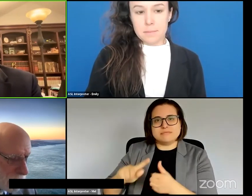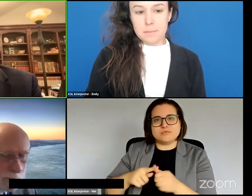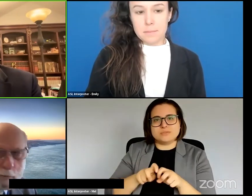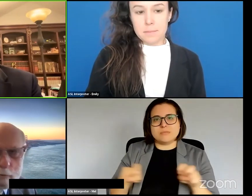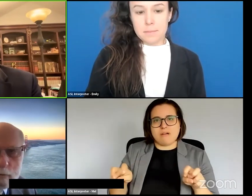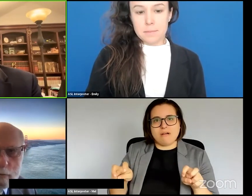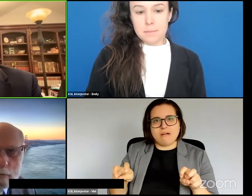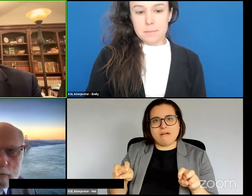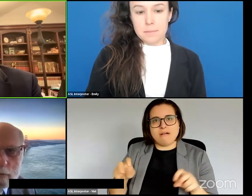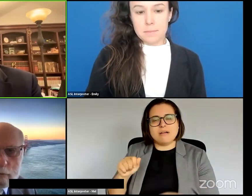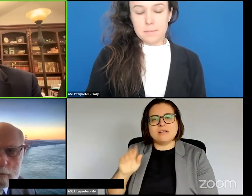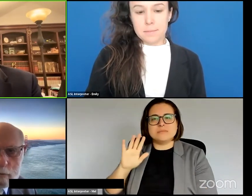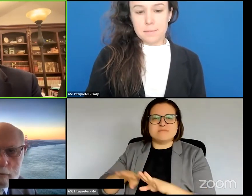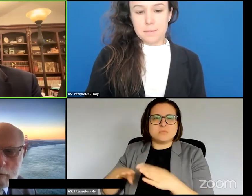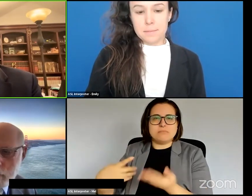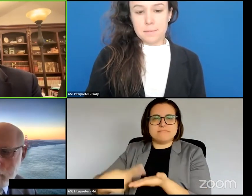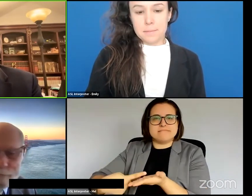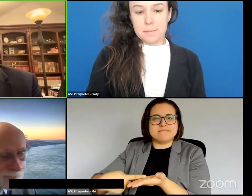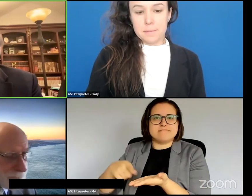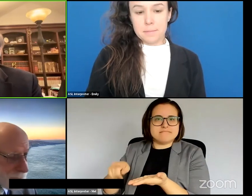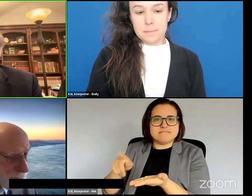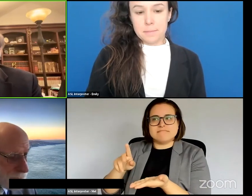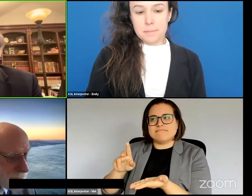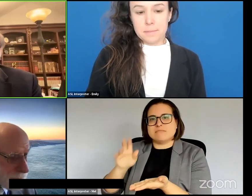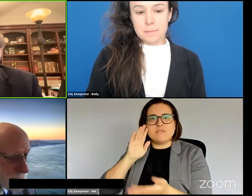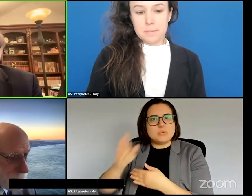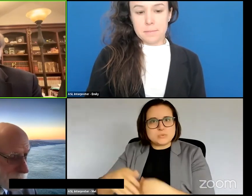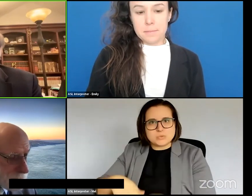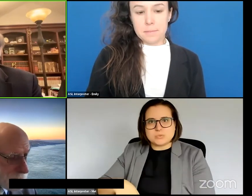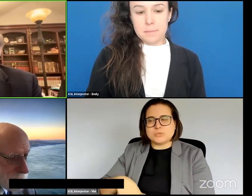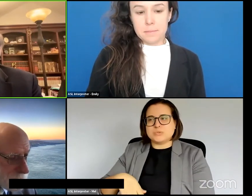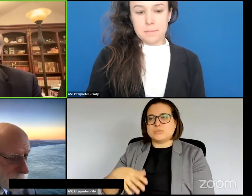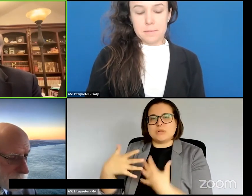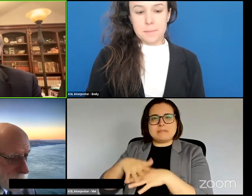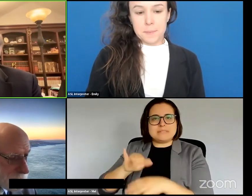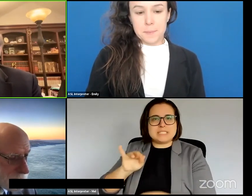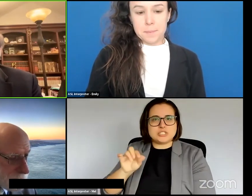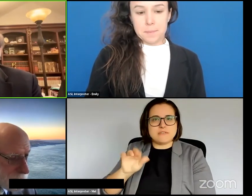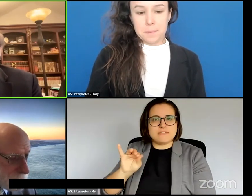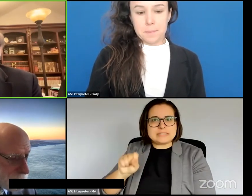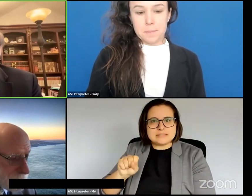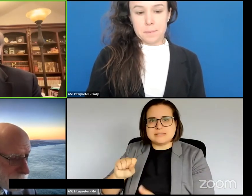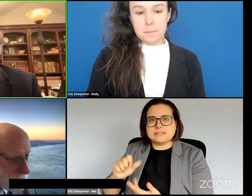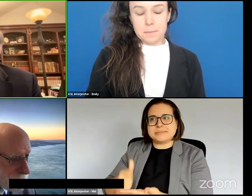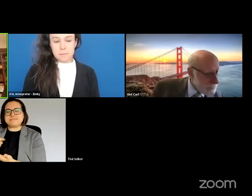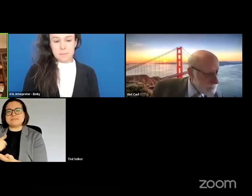just with an open discussion about the future and interfaces and trying to help us stretch our imaginations